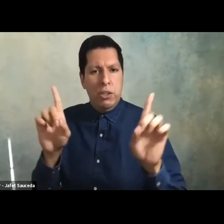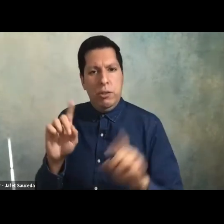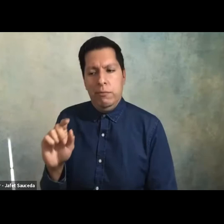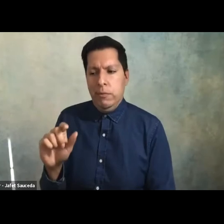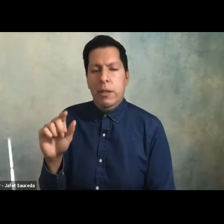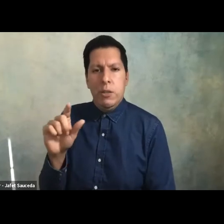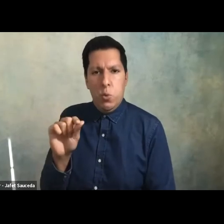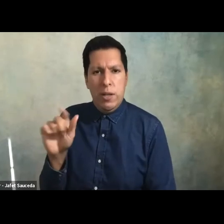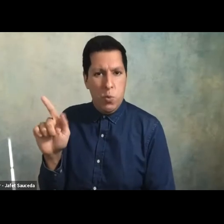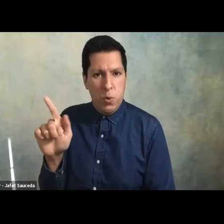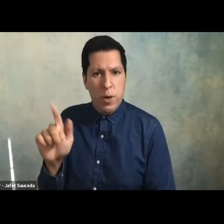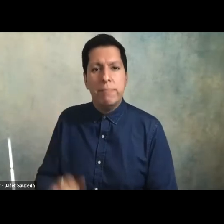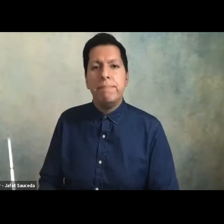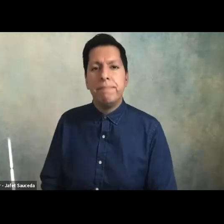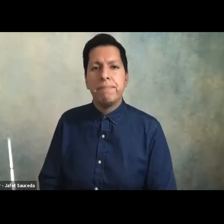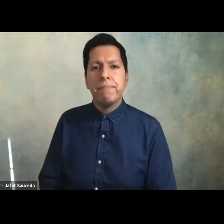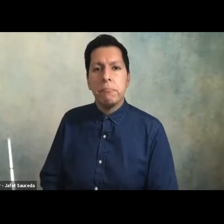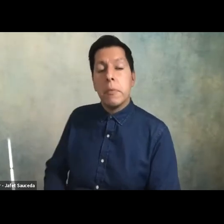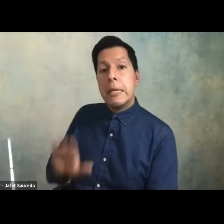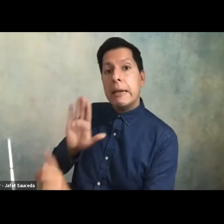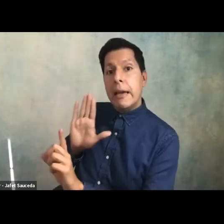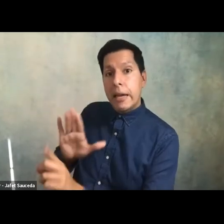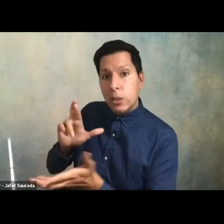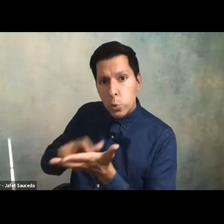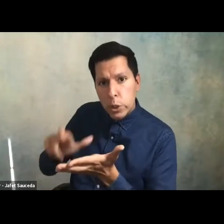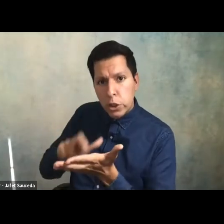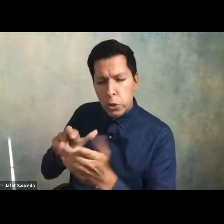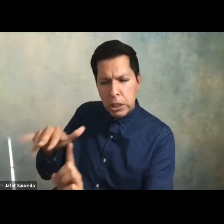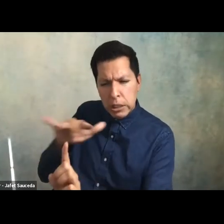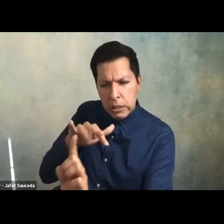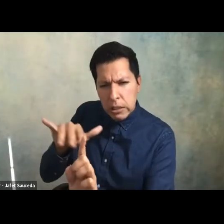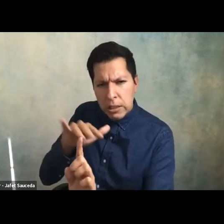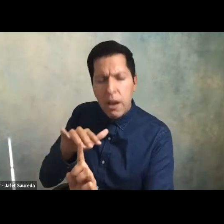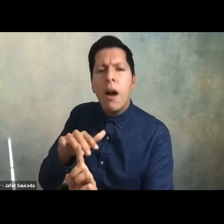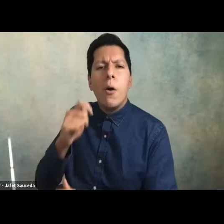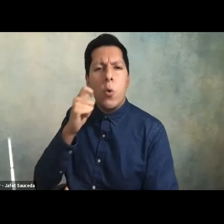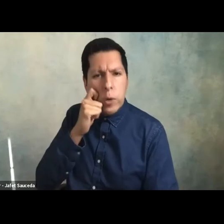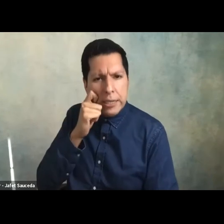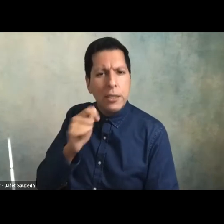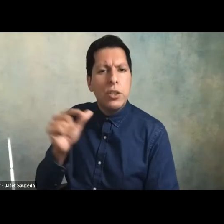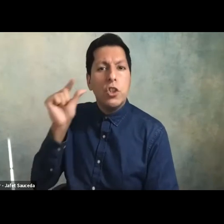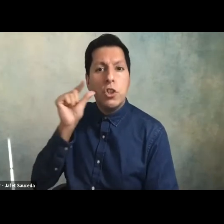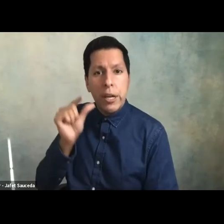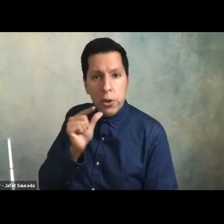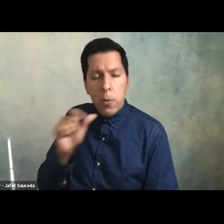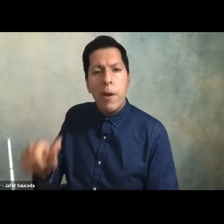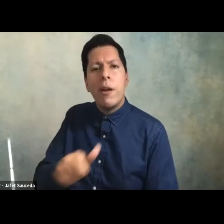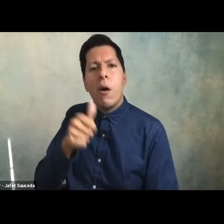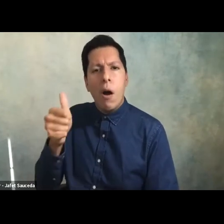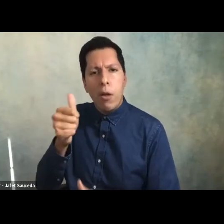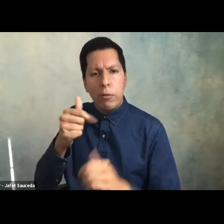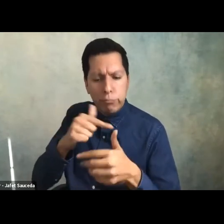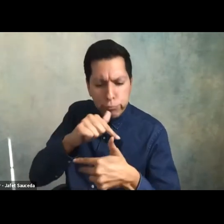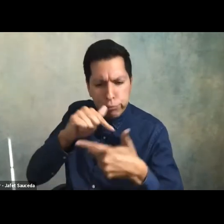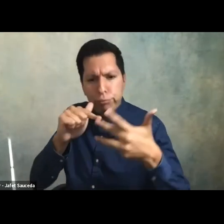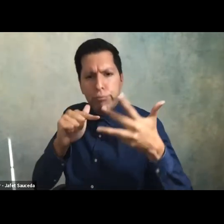dr harper's research focuses primarily on race gender and other dimensions of equity in array in